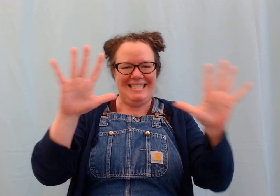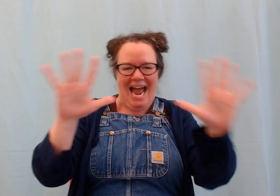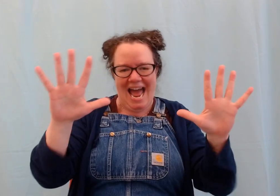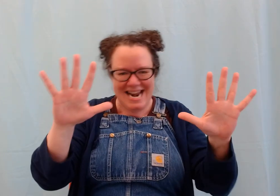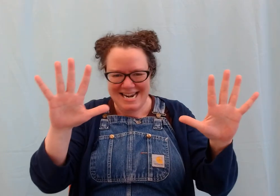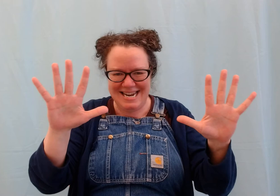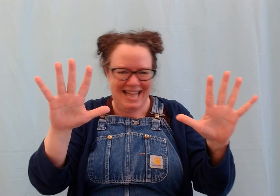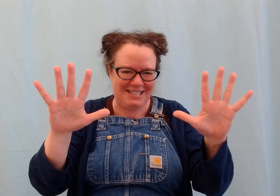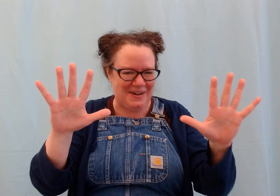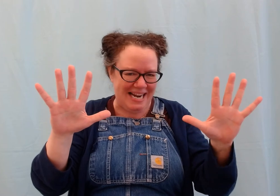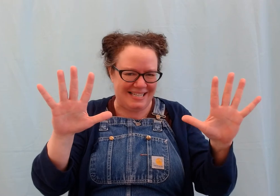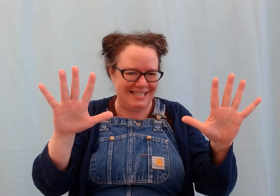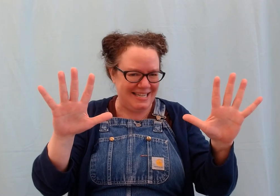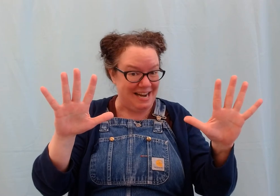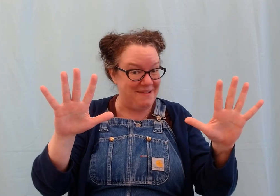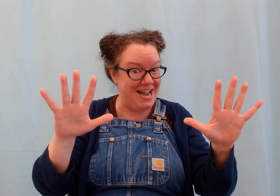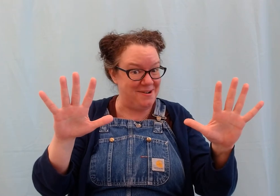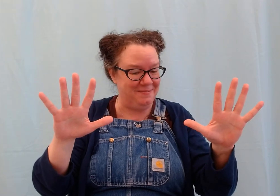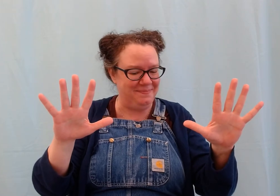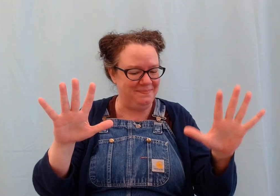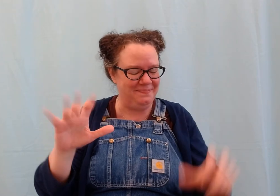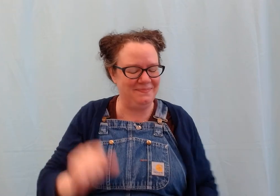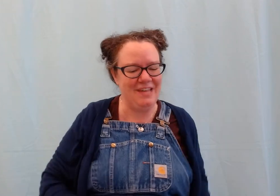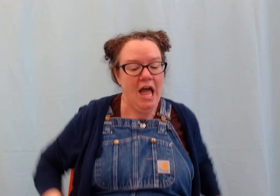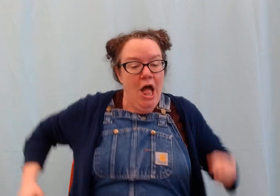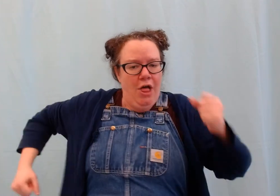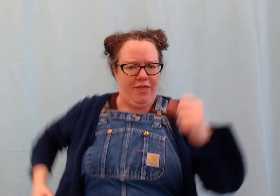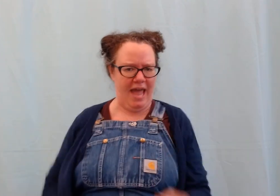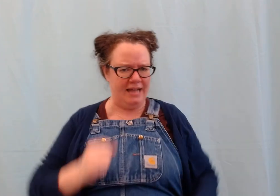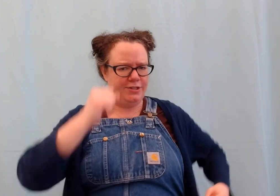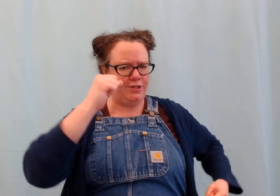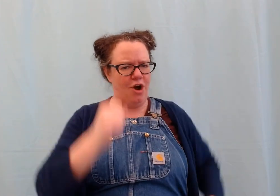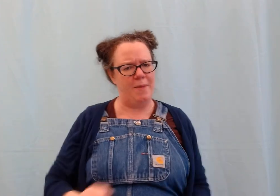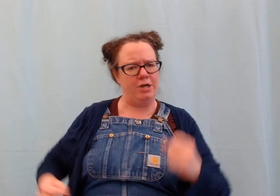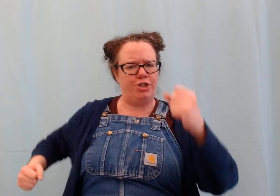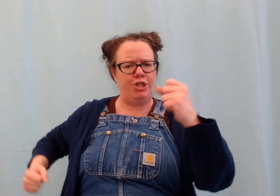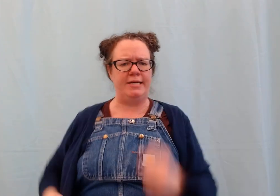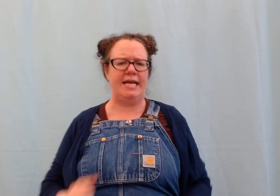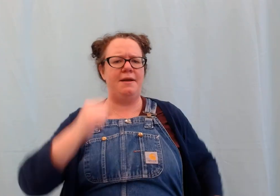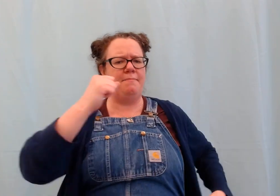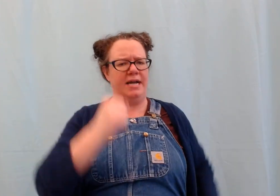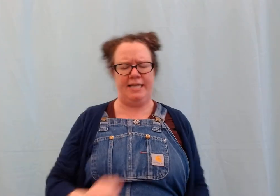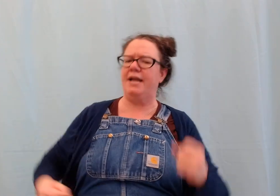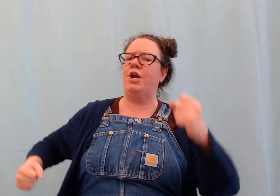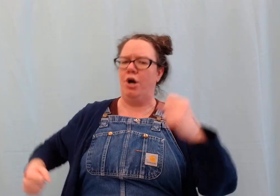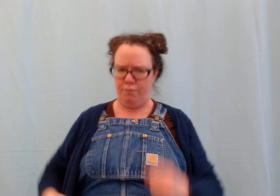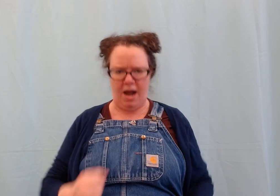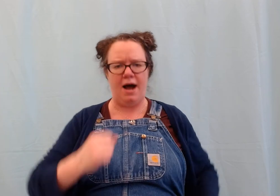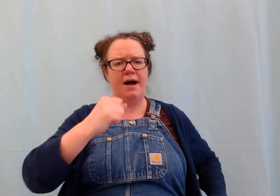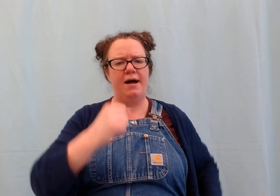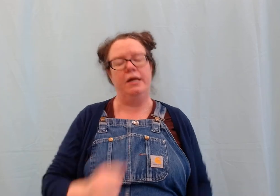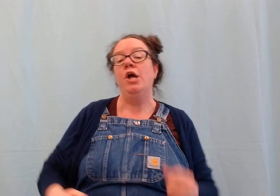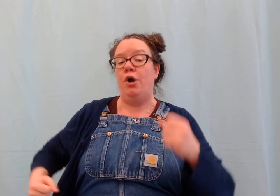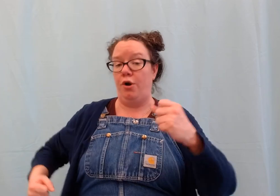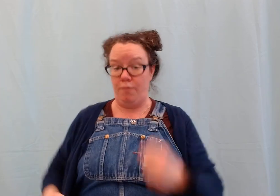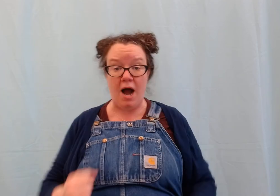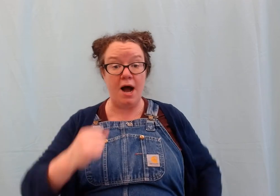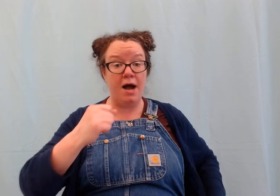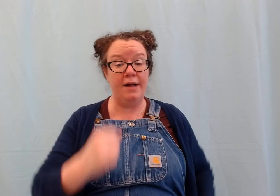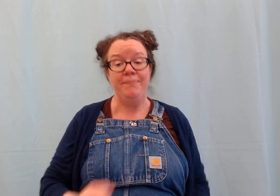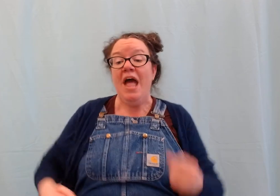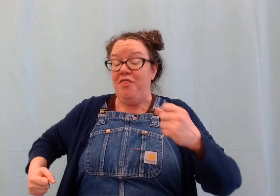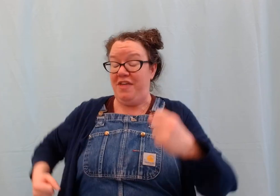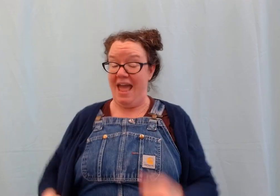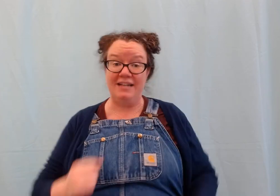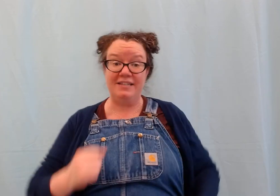Ten! That's right. Here we go. #The ants go marching ten by ten. Hurrah, hurrah. The ants#